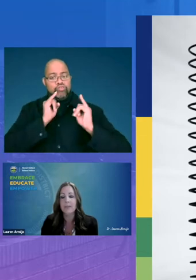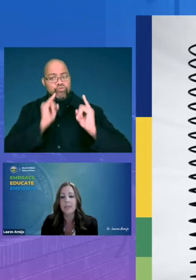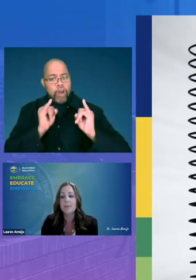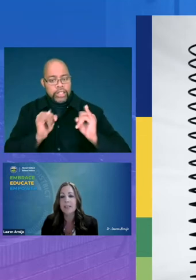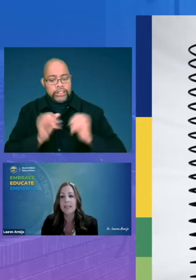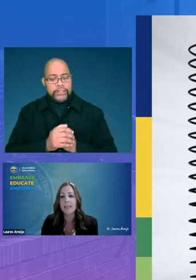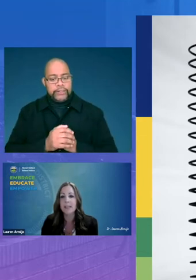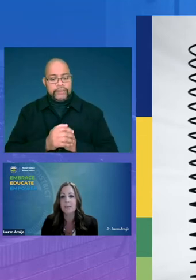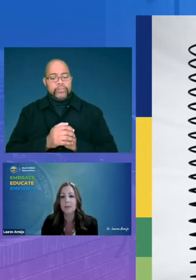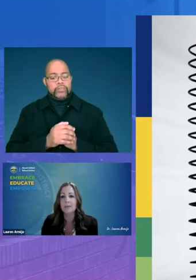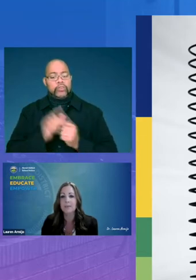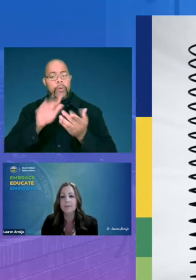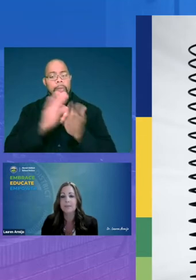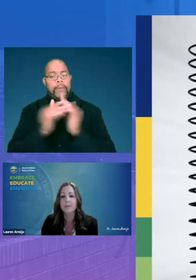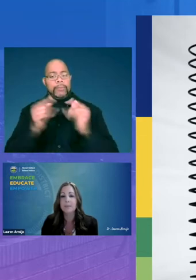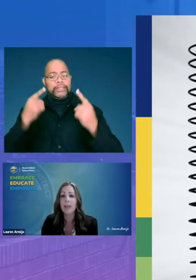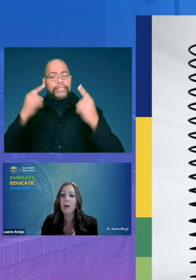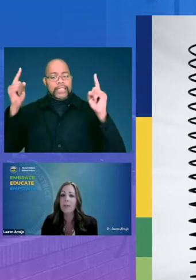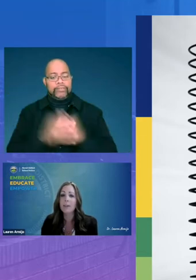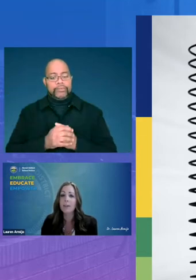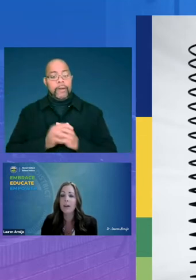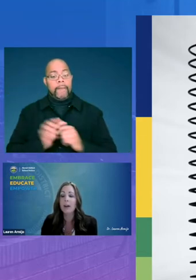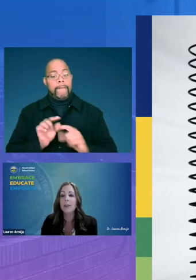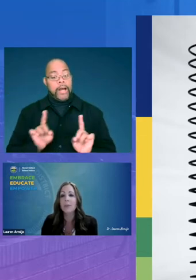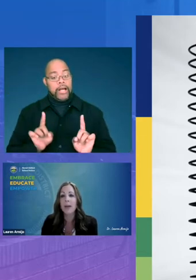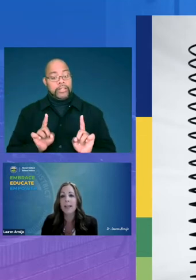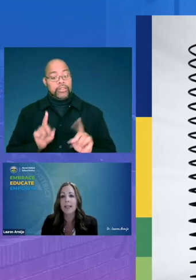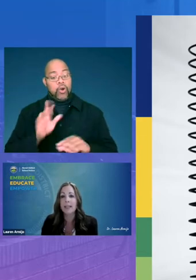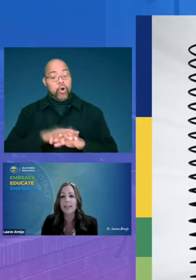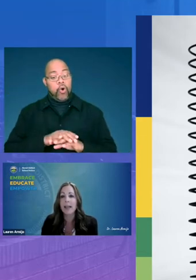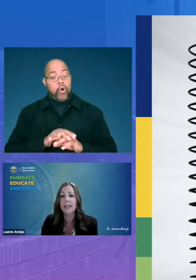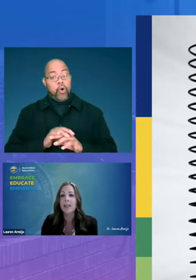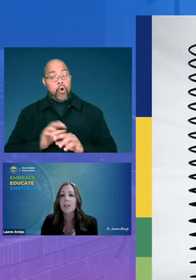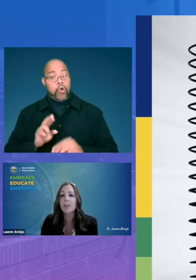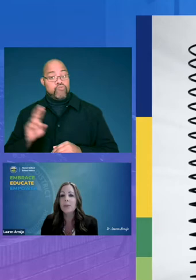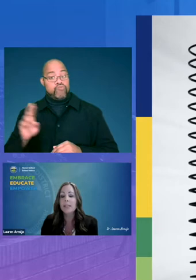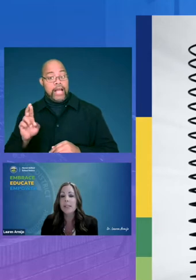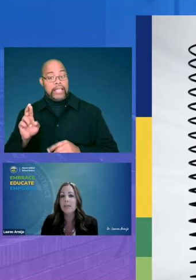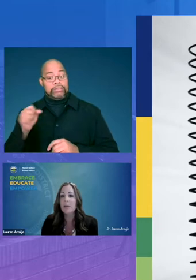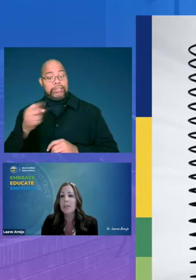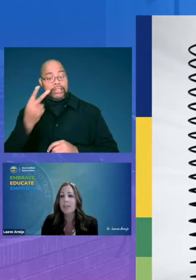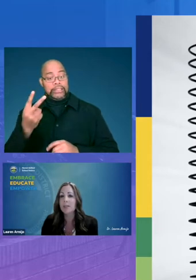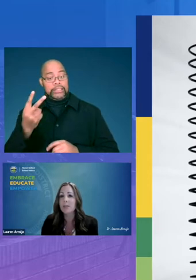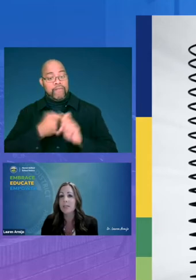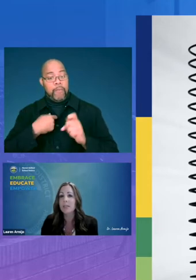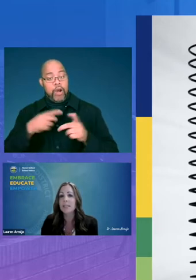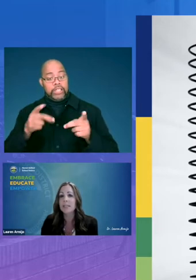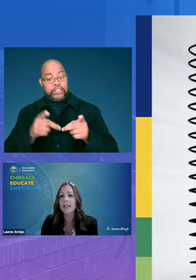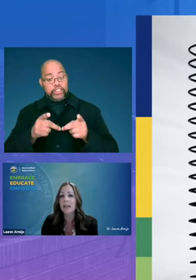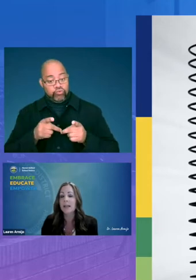to be successful however on the right hand side you can see from our district data in